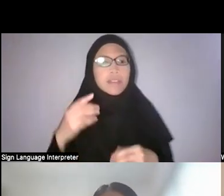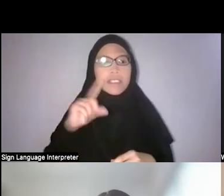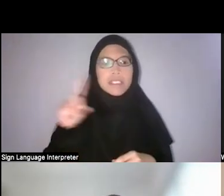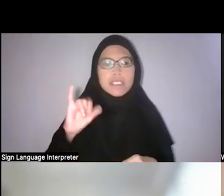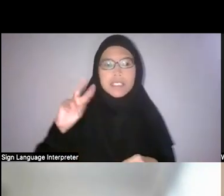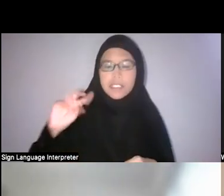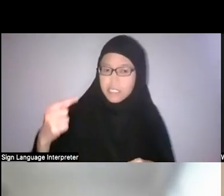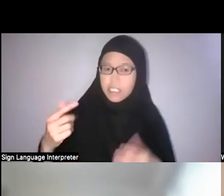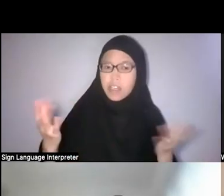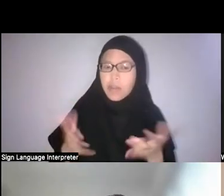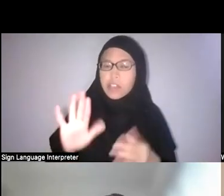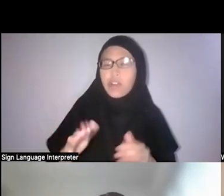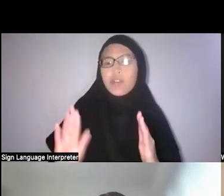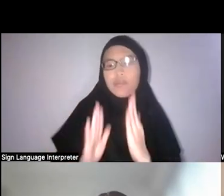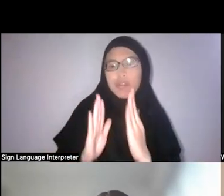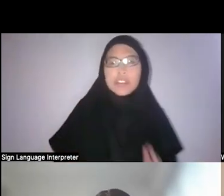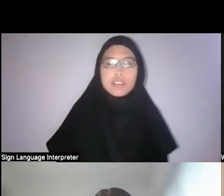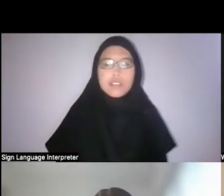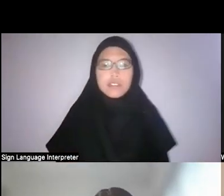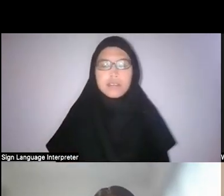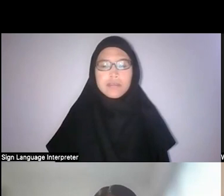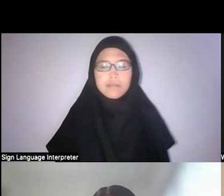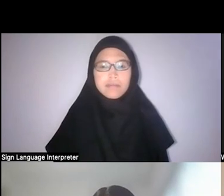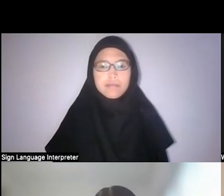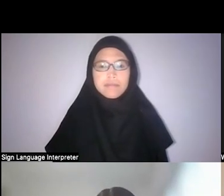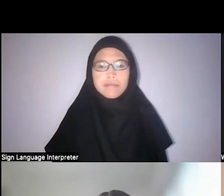Zining: Yeah, yeah. First of all, thanks for having me.